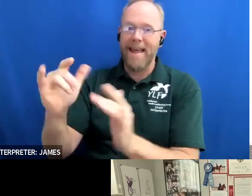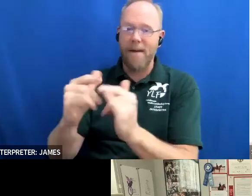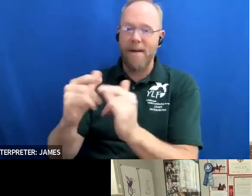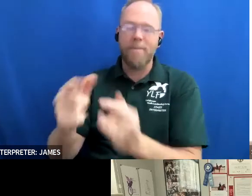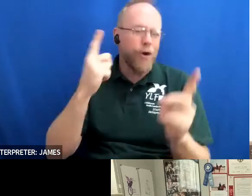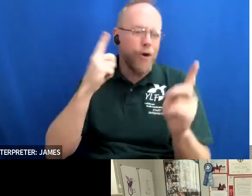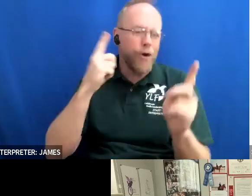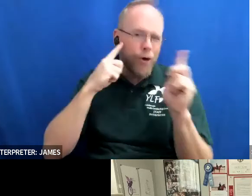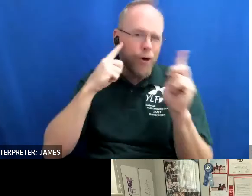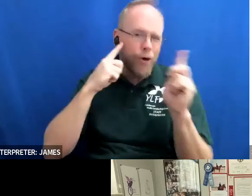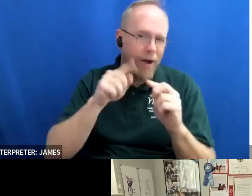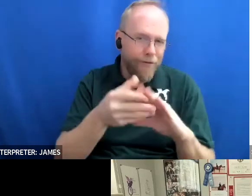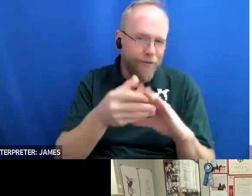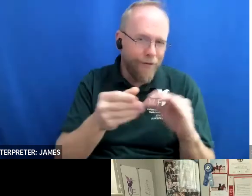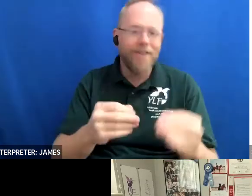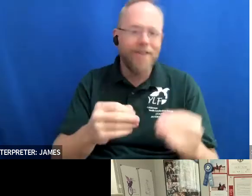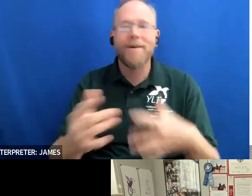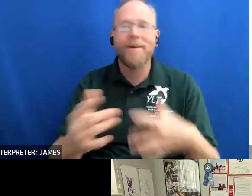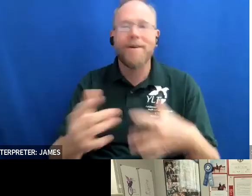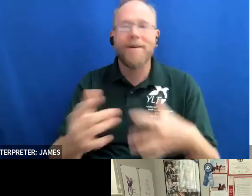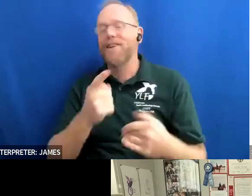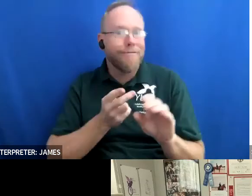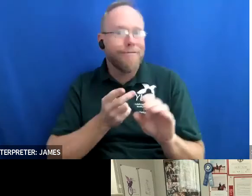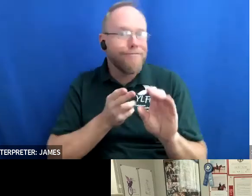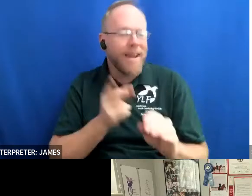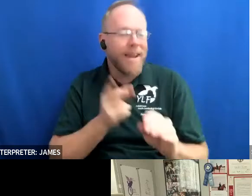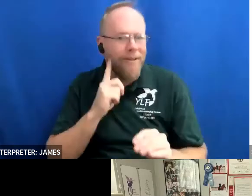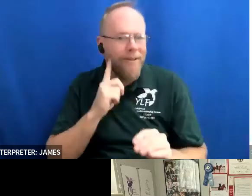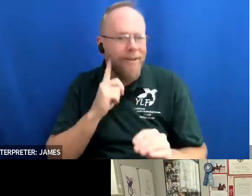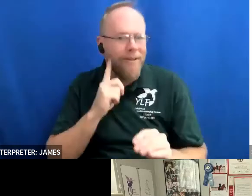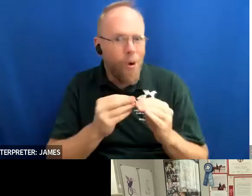excited to have you in here more with what you have to share thank you it's great to be here